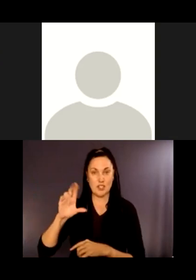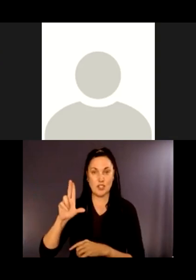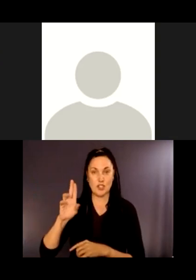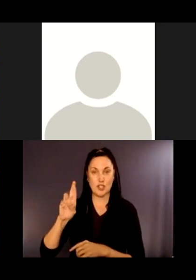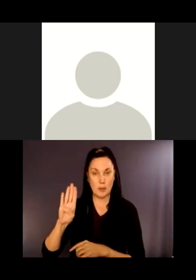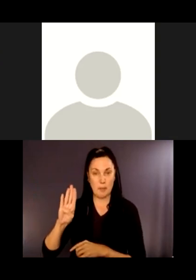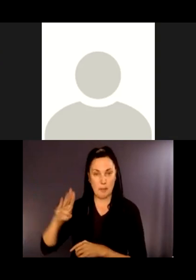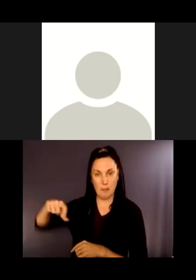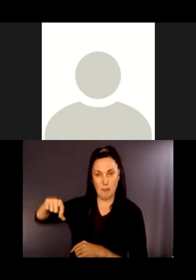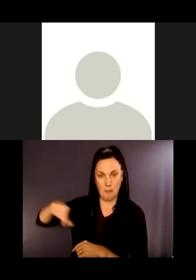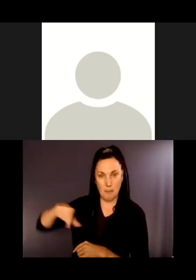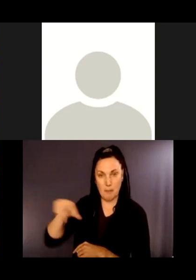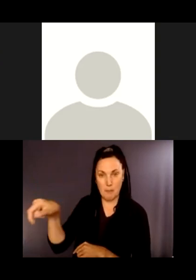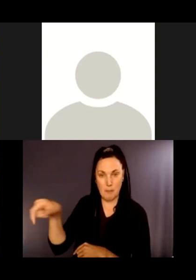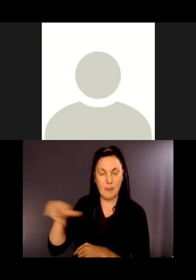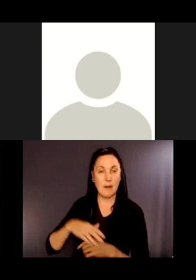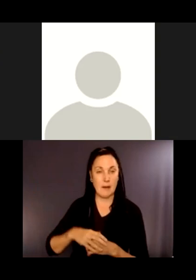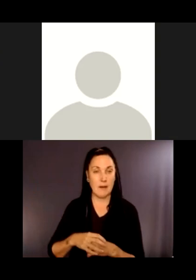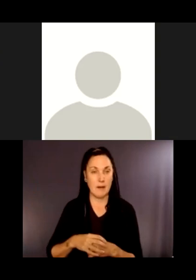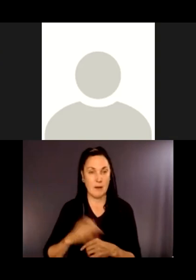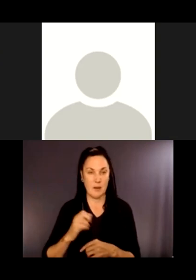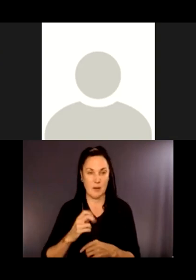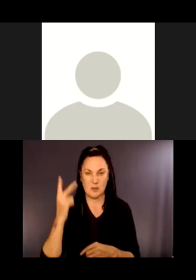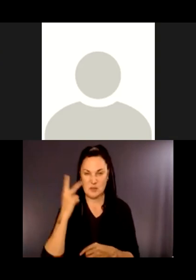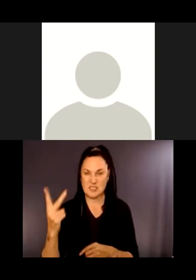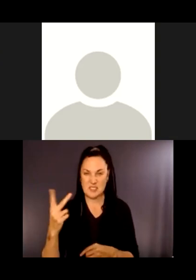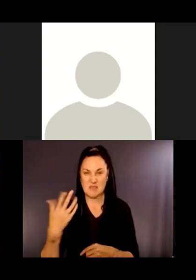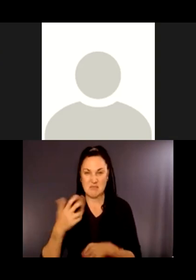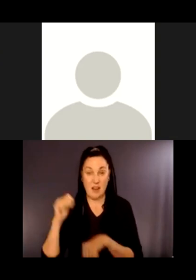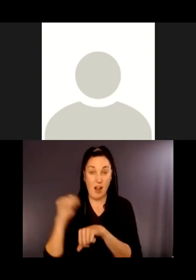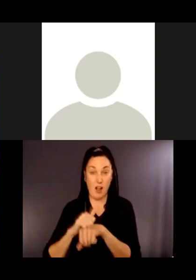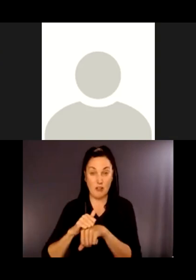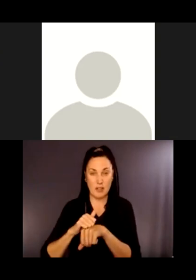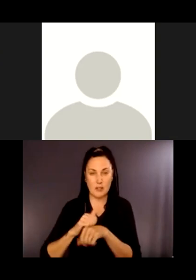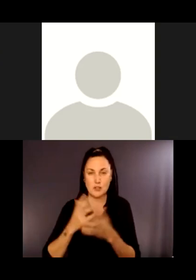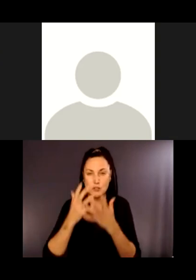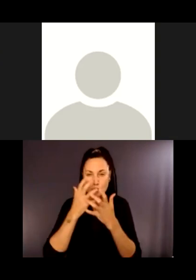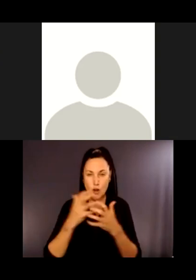The pavement changes color from sort of duller gray, darker gray to a light gray.